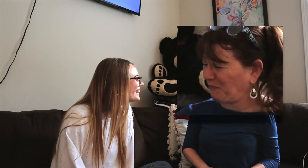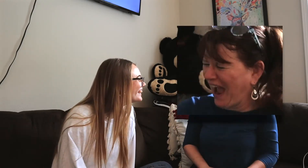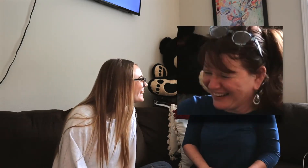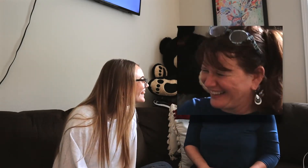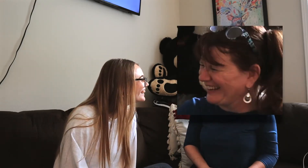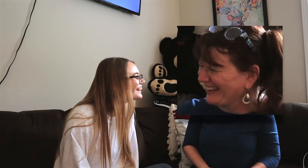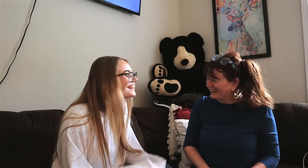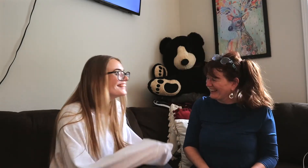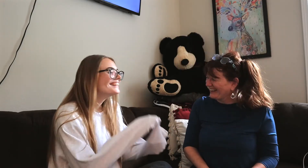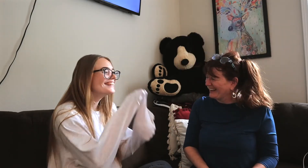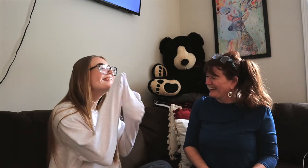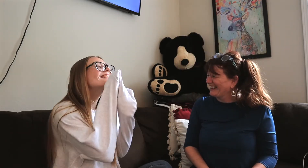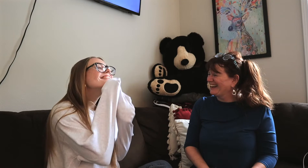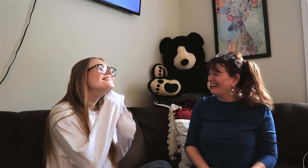what?